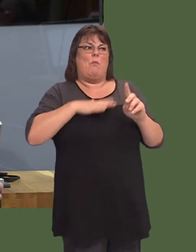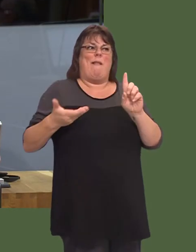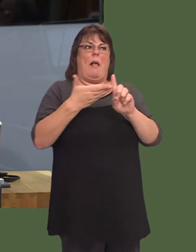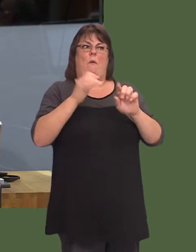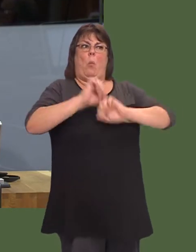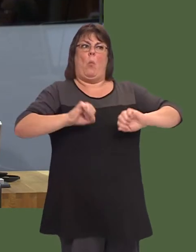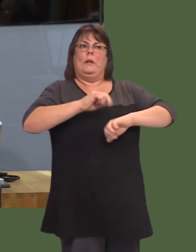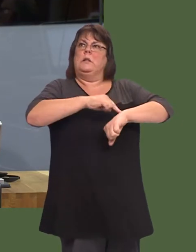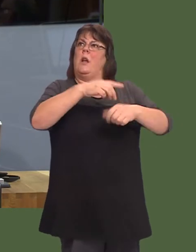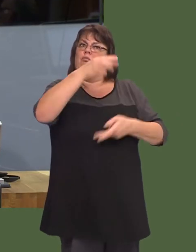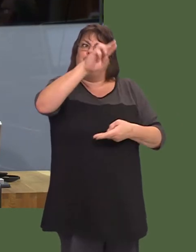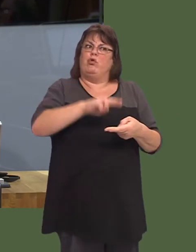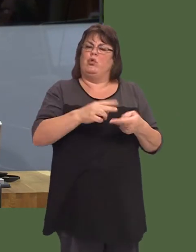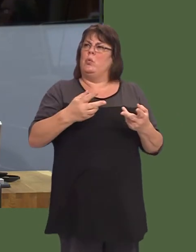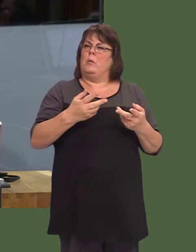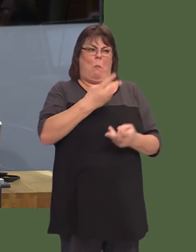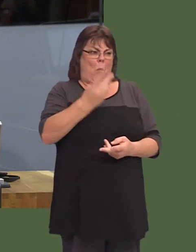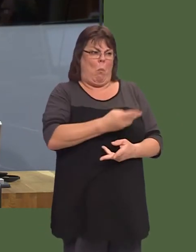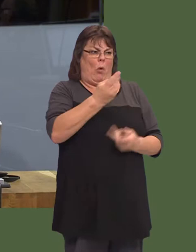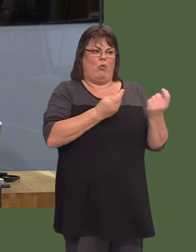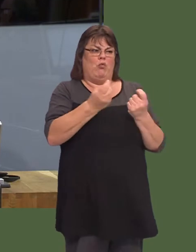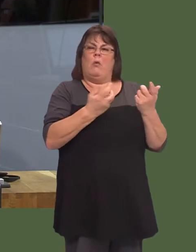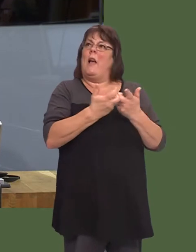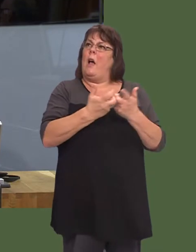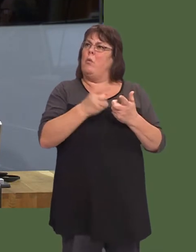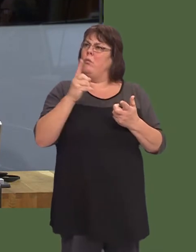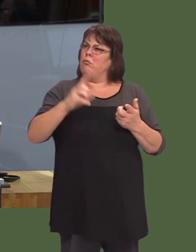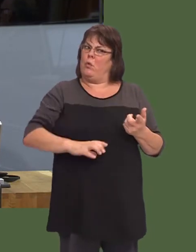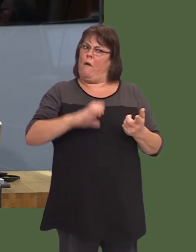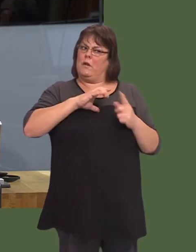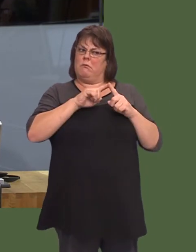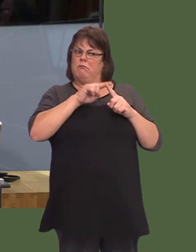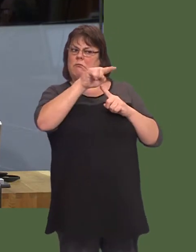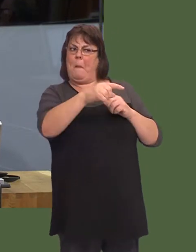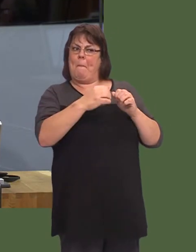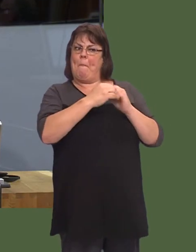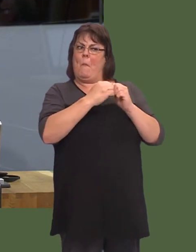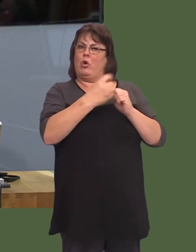down the waiting times?í Are you confident that, by the time we get to March, waiting